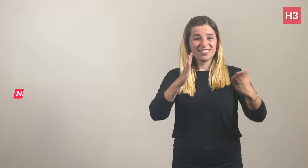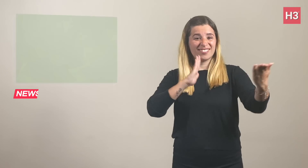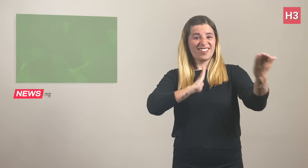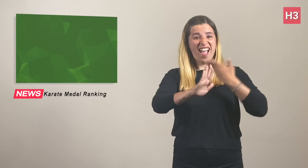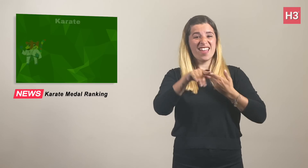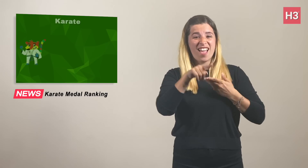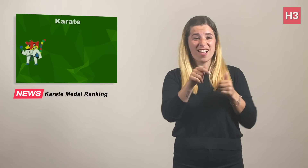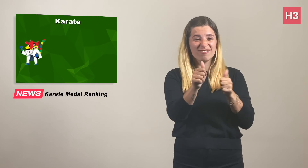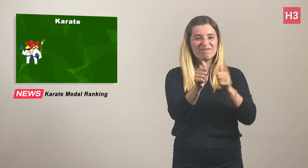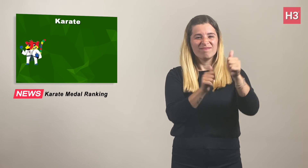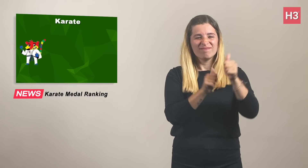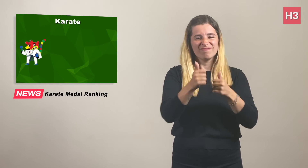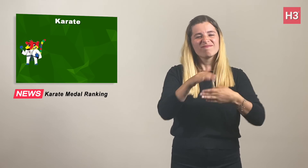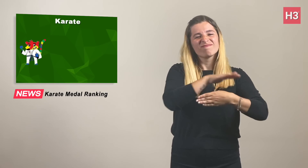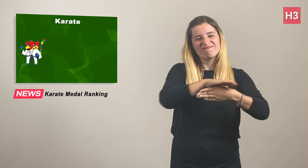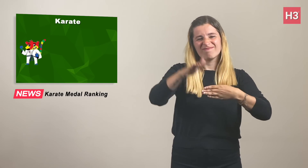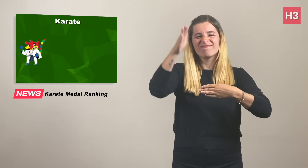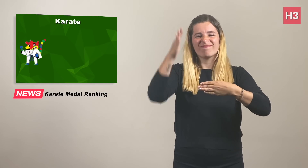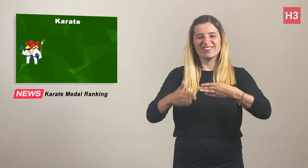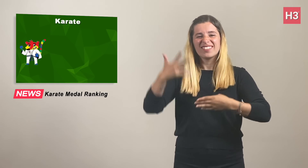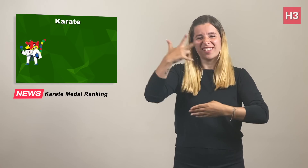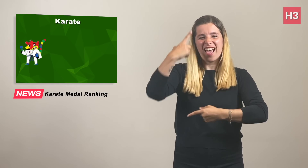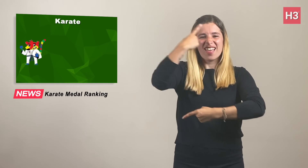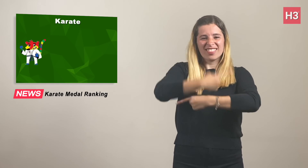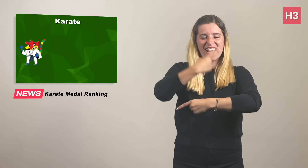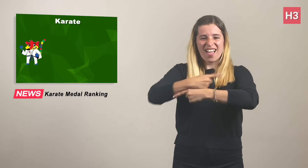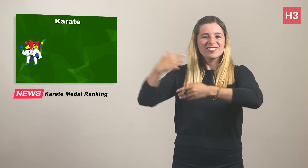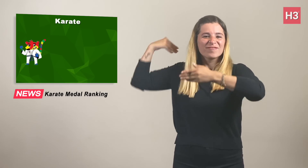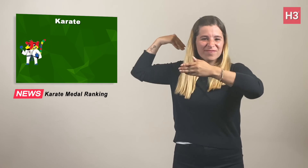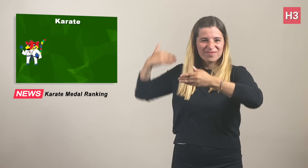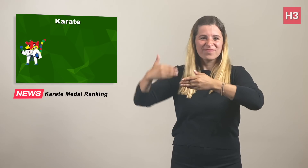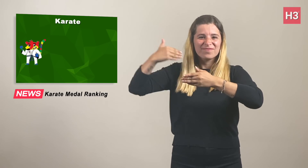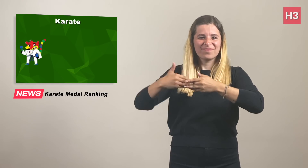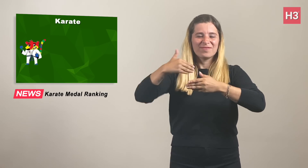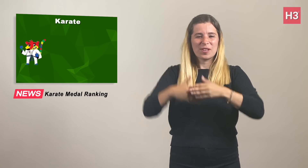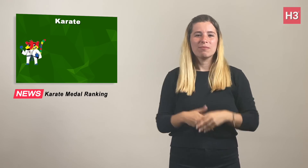Karate competitions concluded after 3 days.